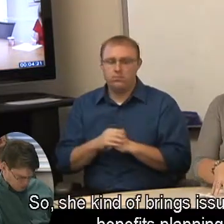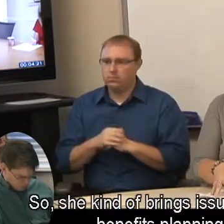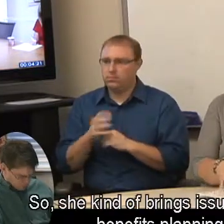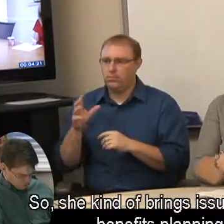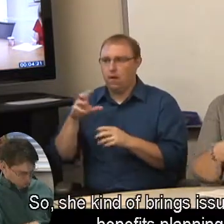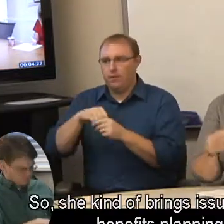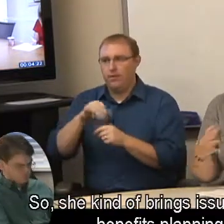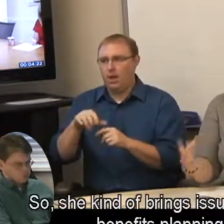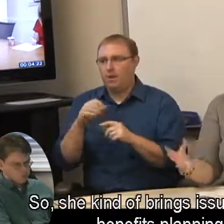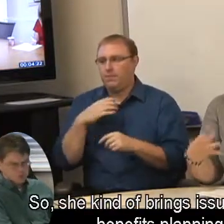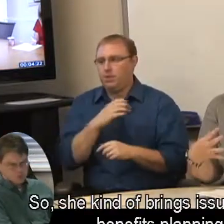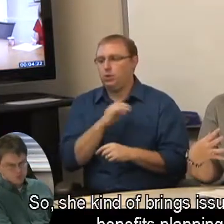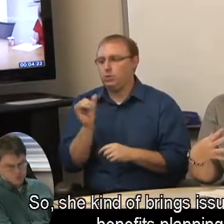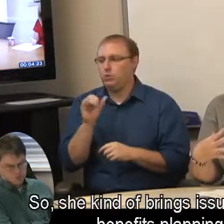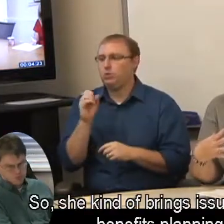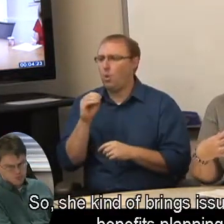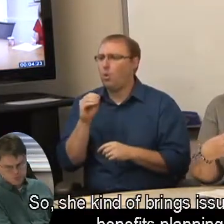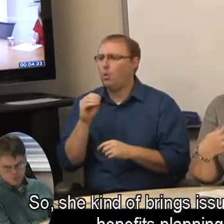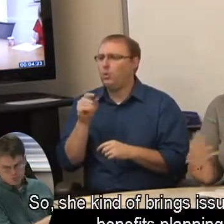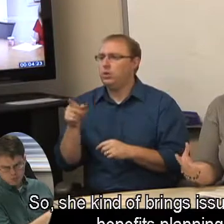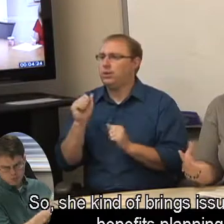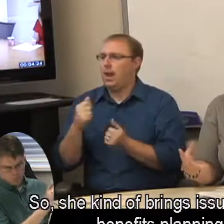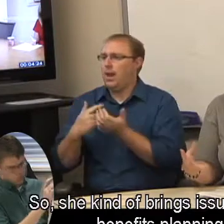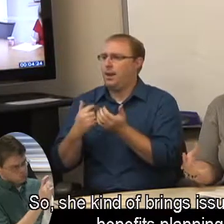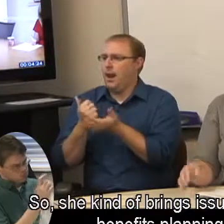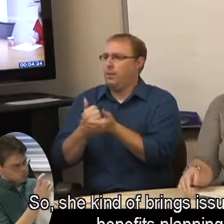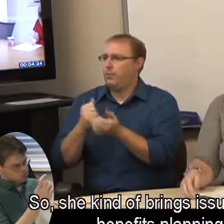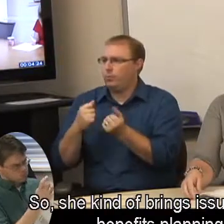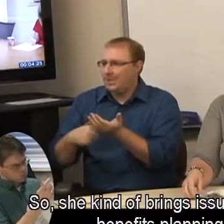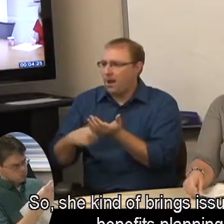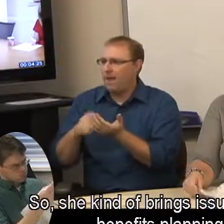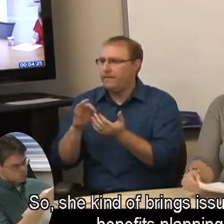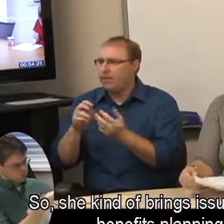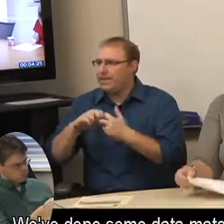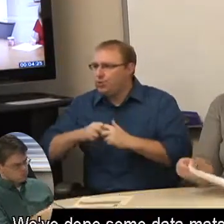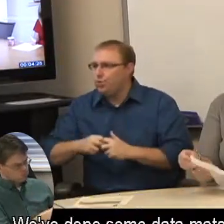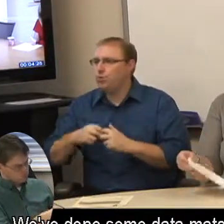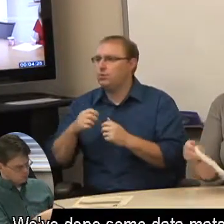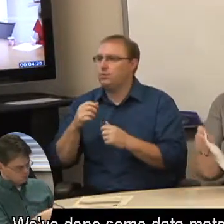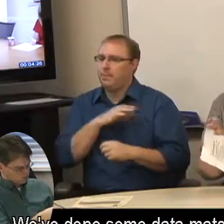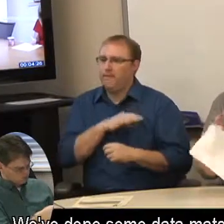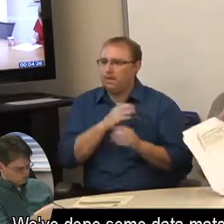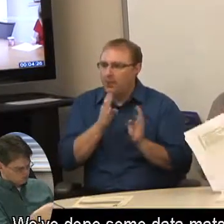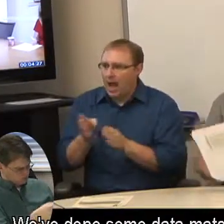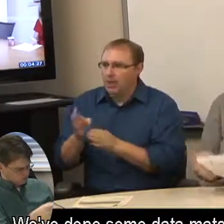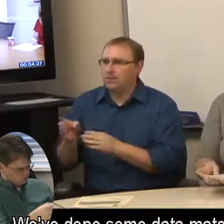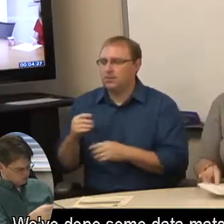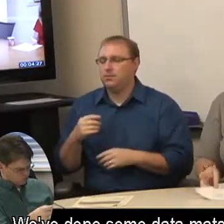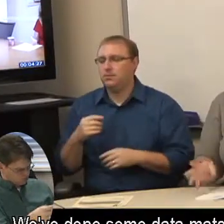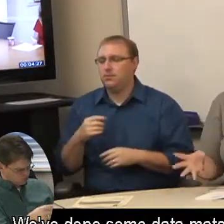So, she kind of brings issues around benefits planning. We've done some data matches with her